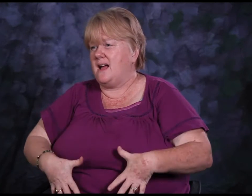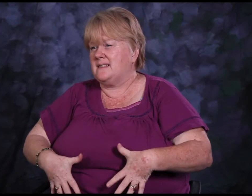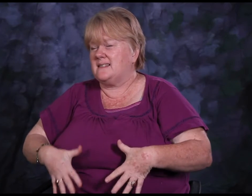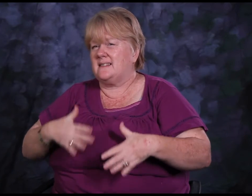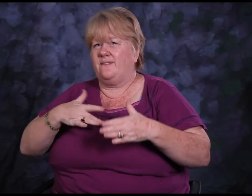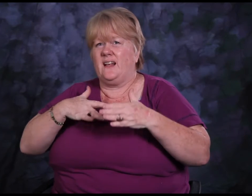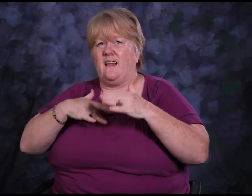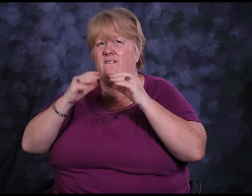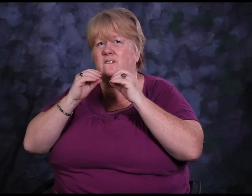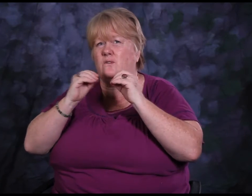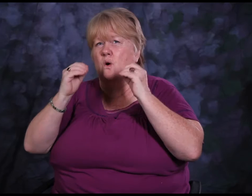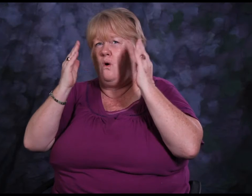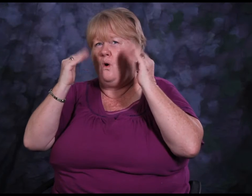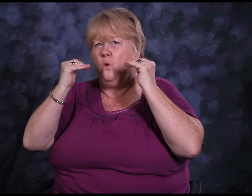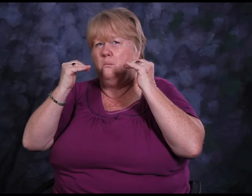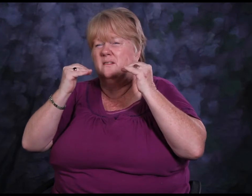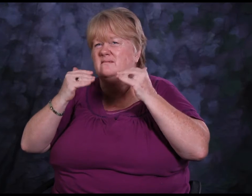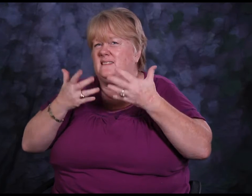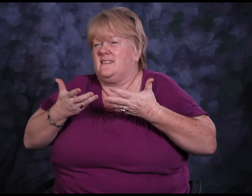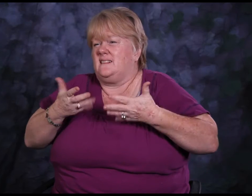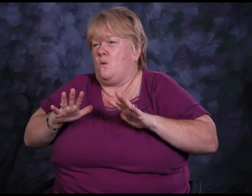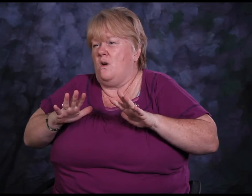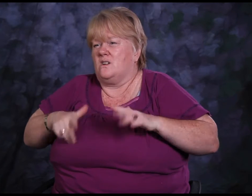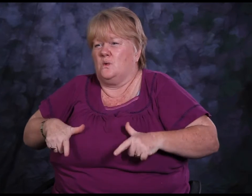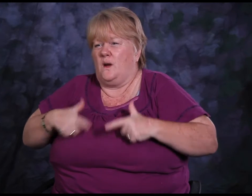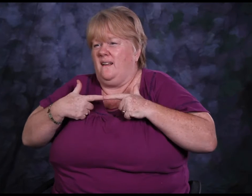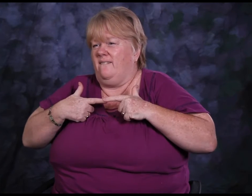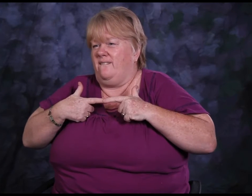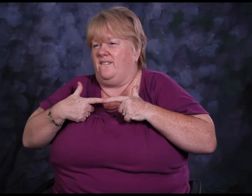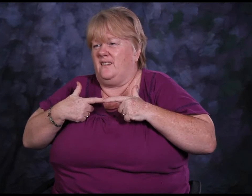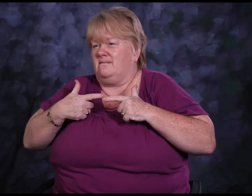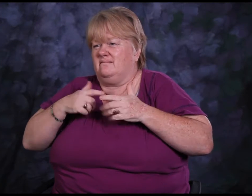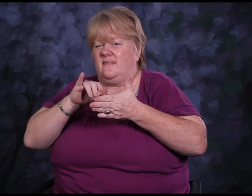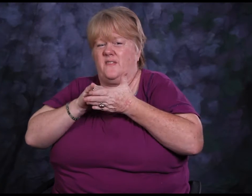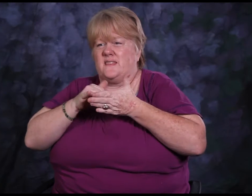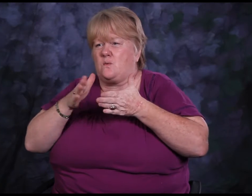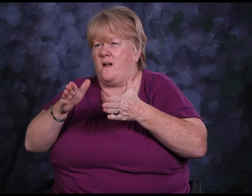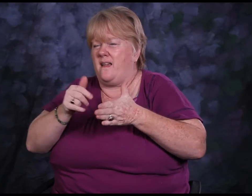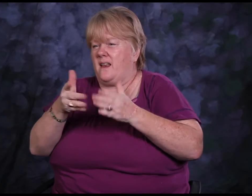What happened was that I got very depressed, I lost my hope and my will to live.